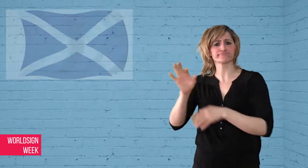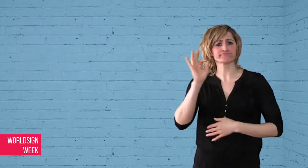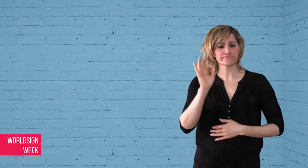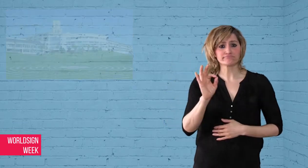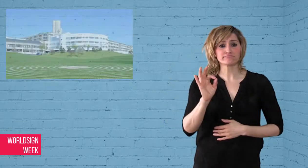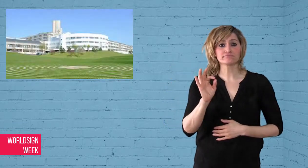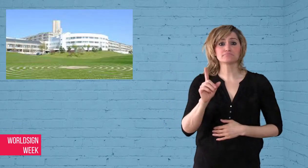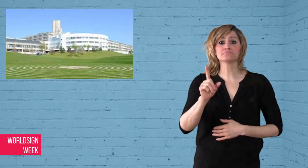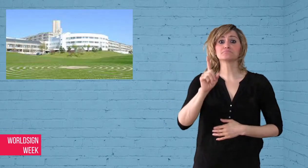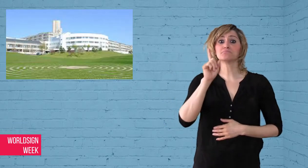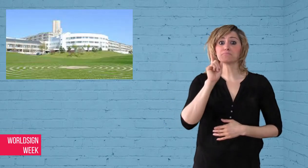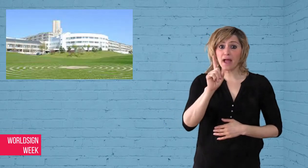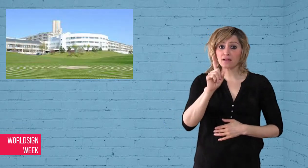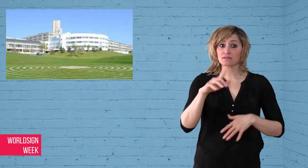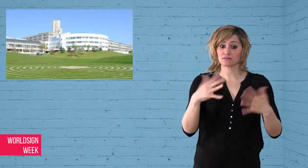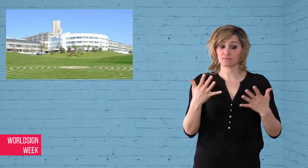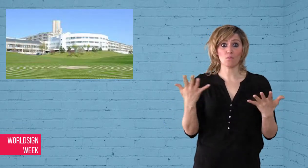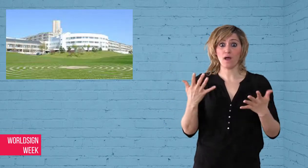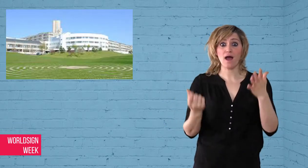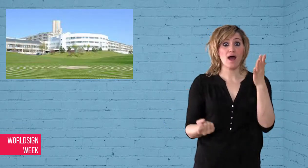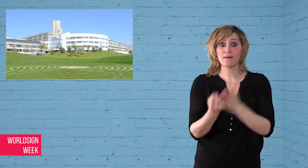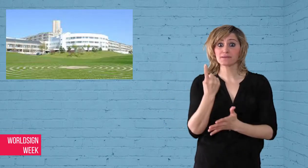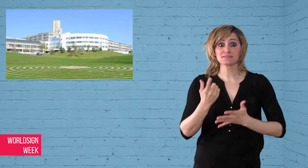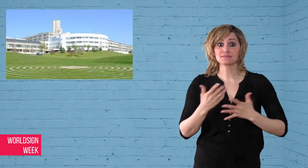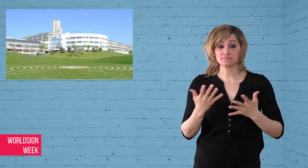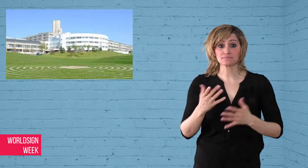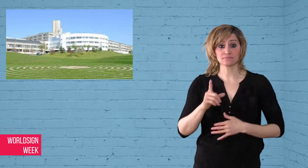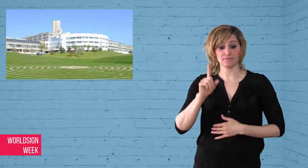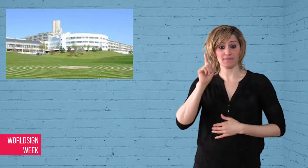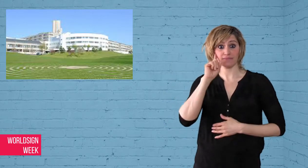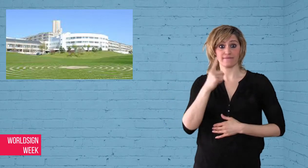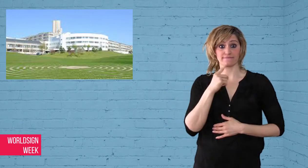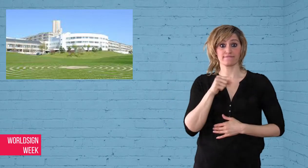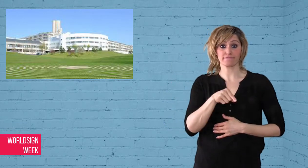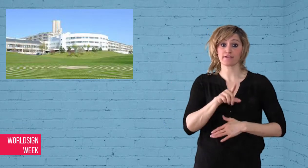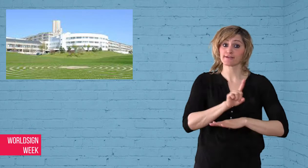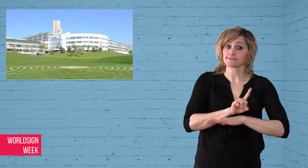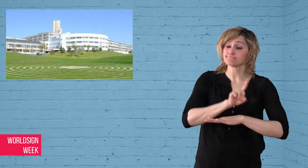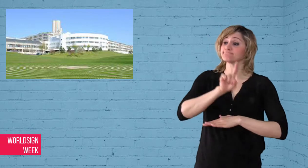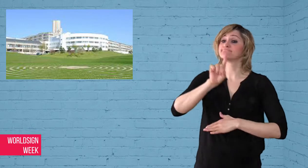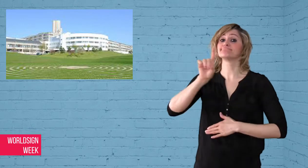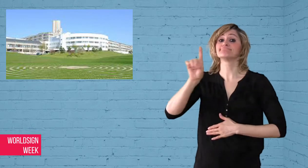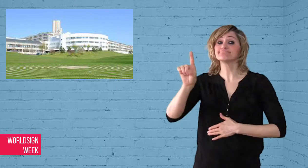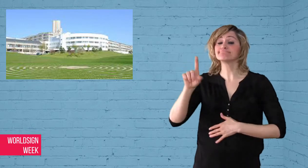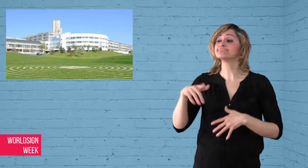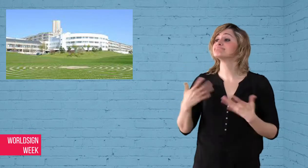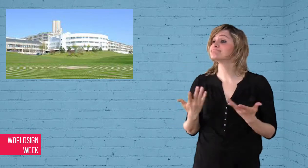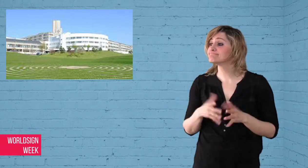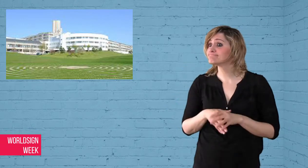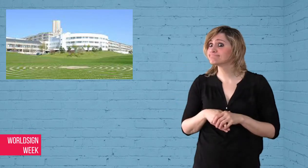Deaf patients with interpreters, no